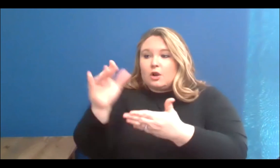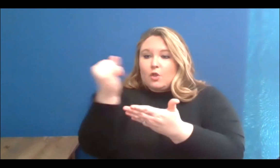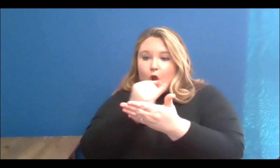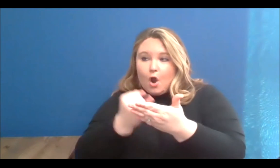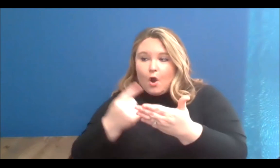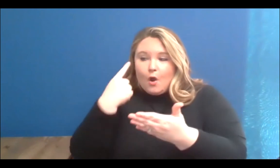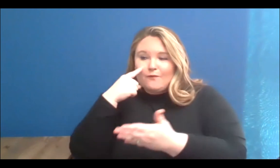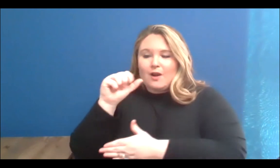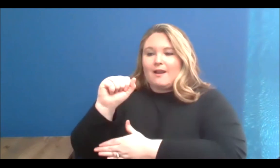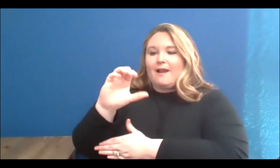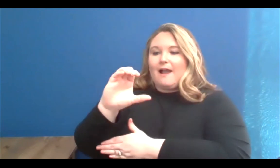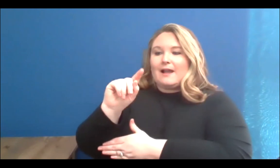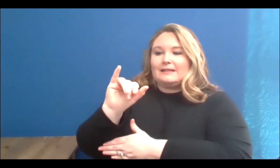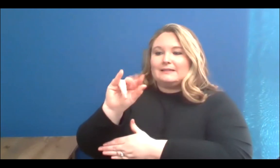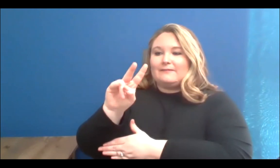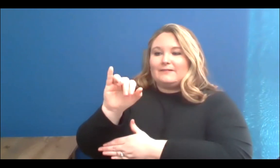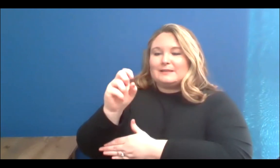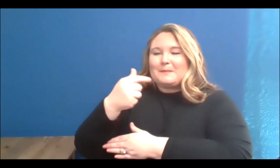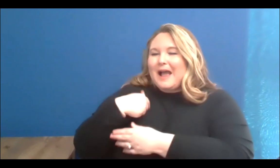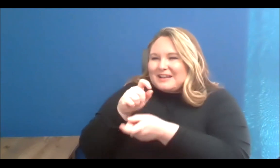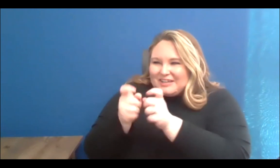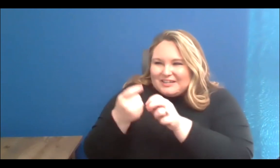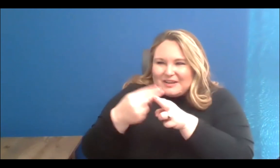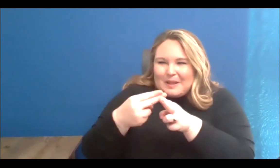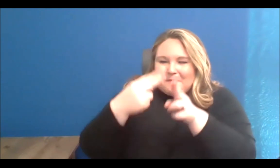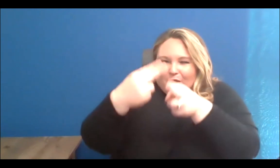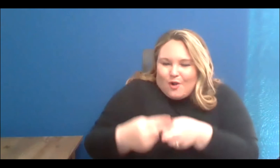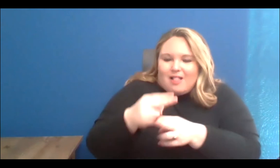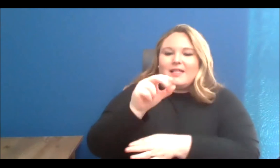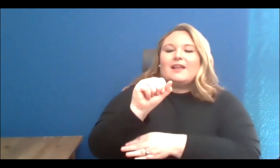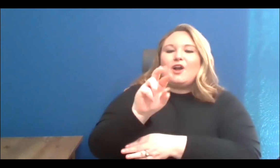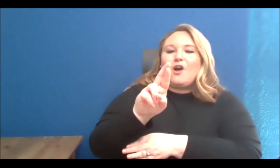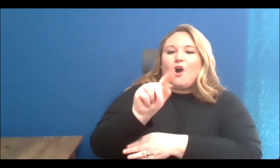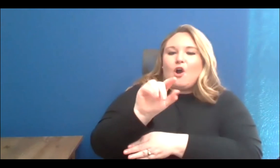listen, I'm calling it "artivism," art and activism and mental health